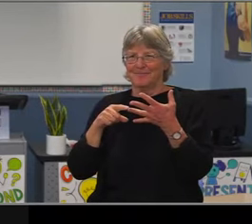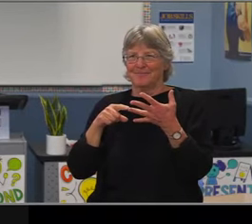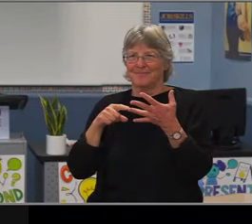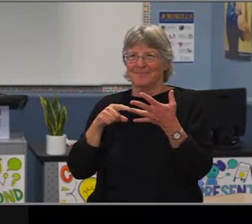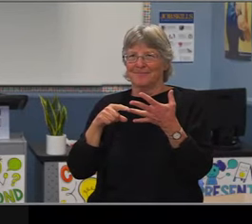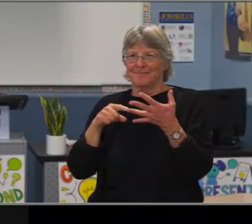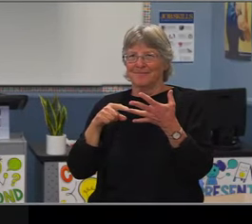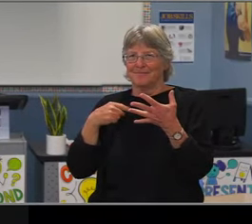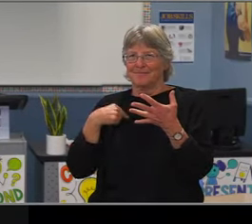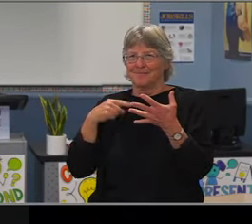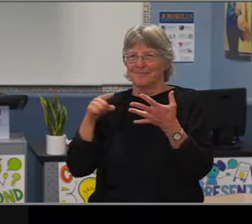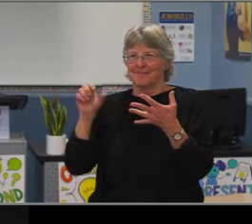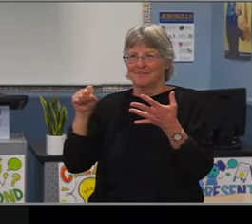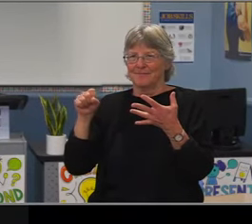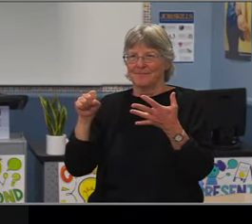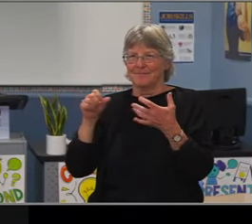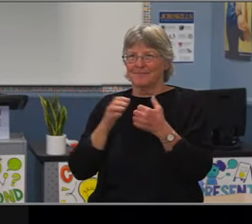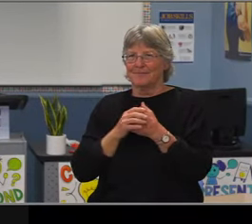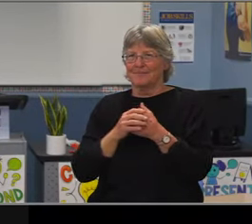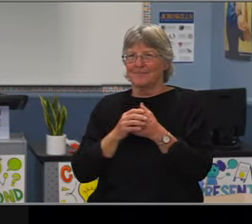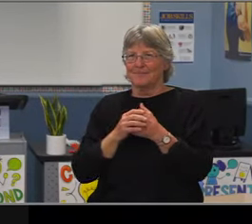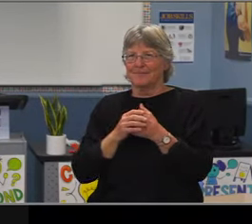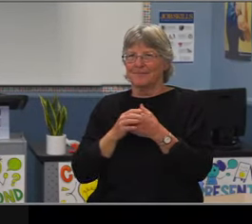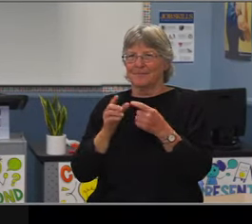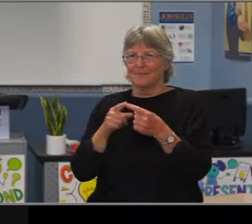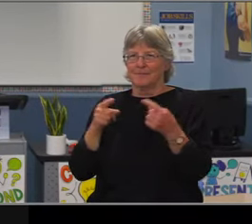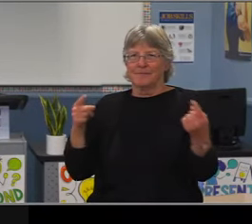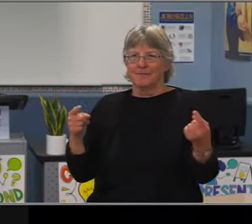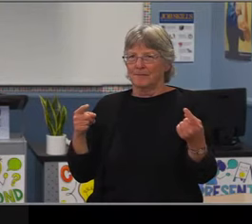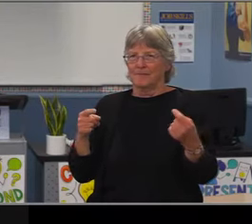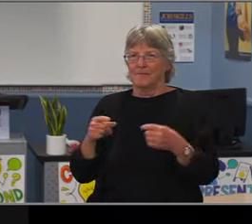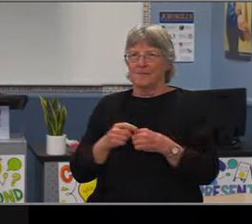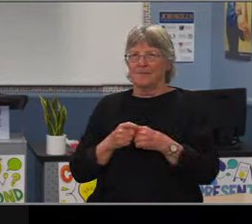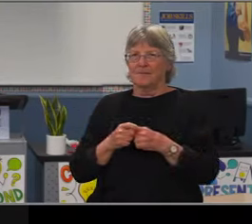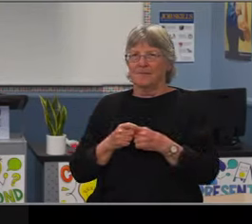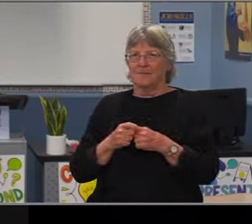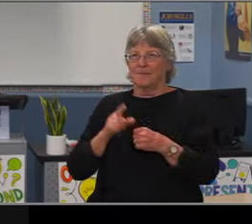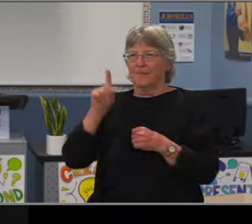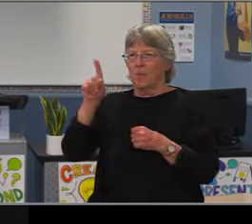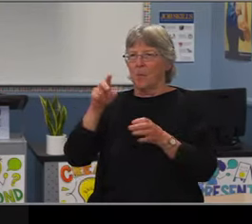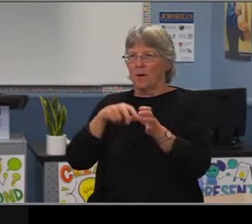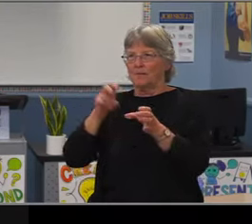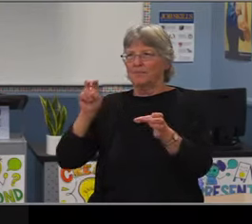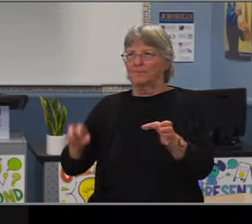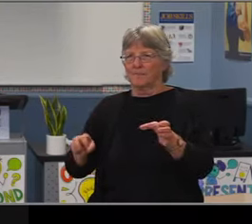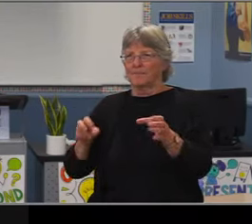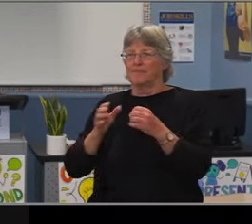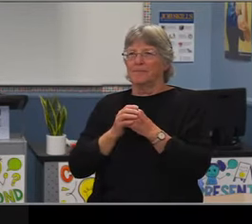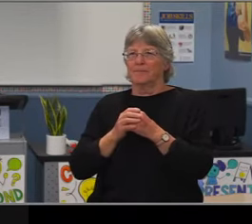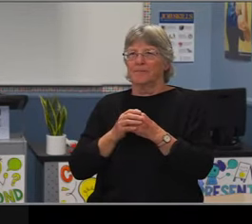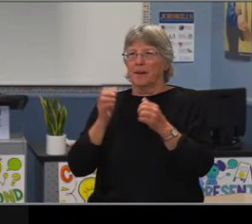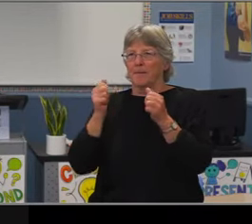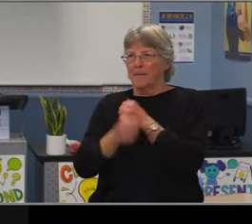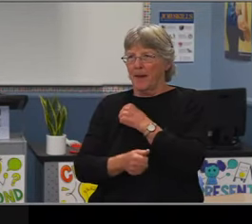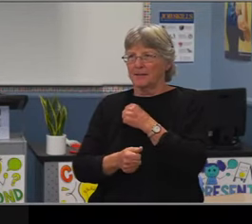It has really been a blessing to work with ALBUM all these years, and I'm really gonna miss the interactions with them.